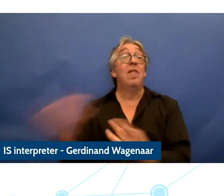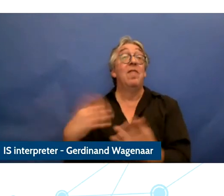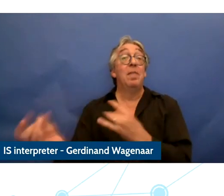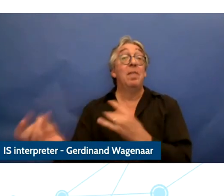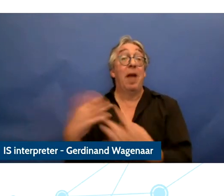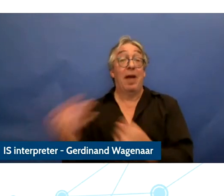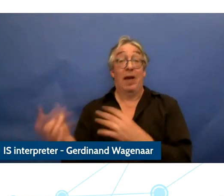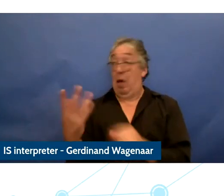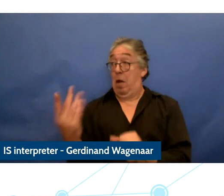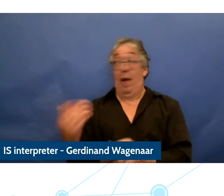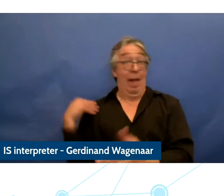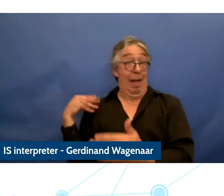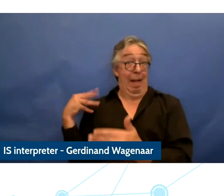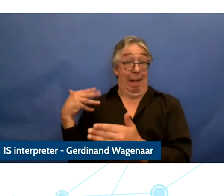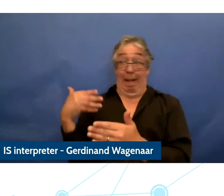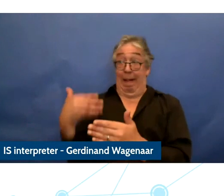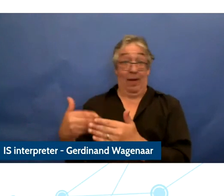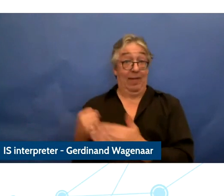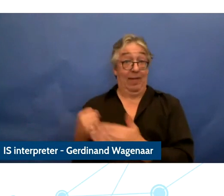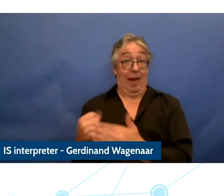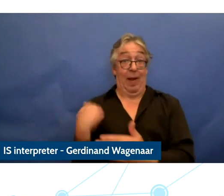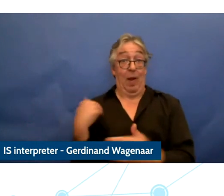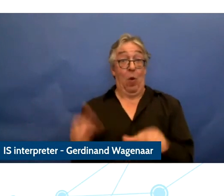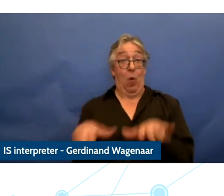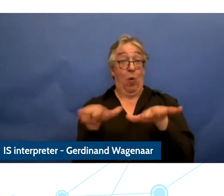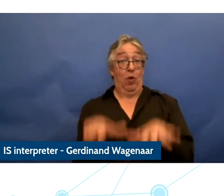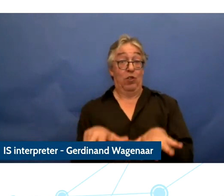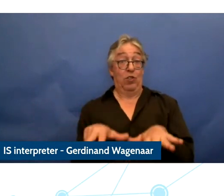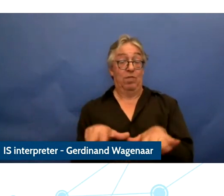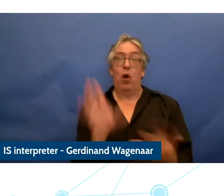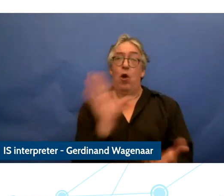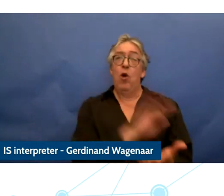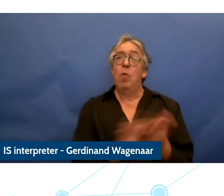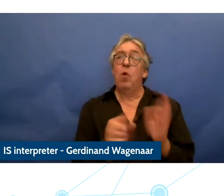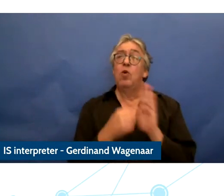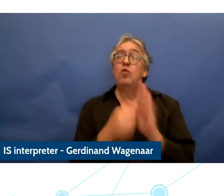And the report highlights the crucial role Internet place in every aspect of